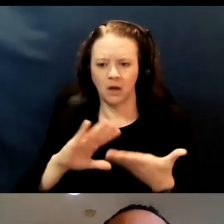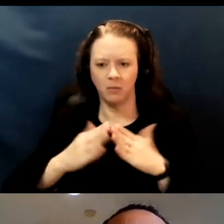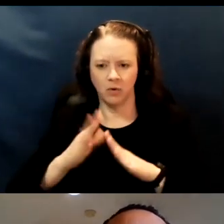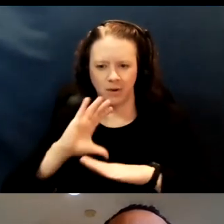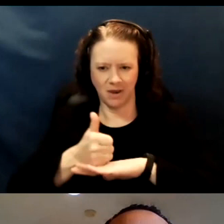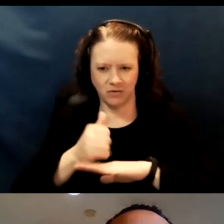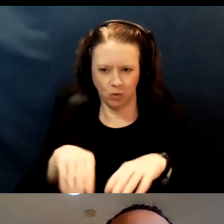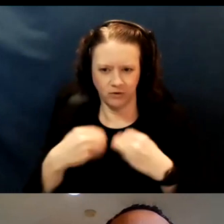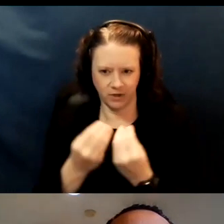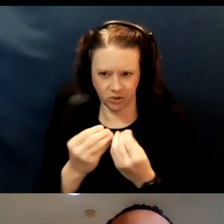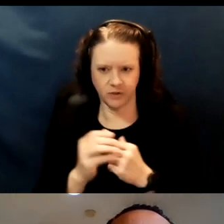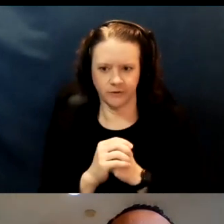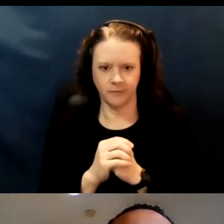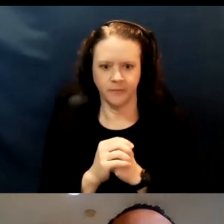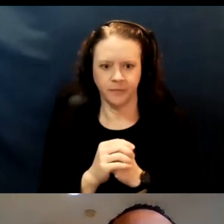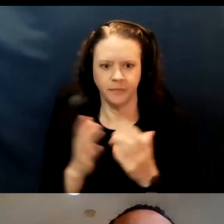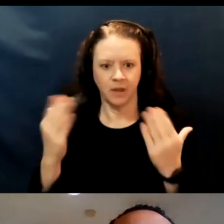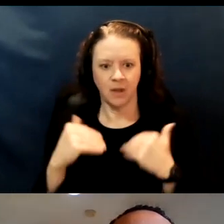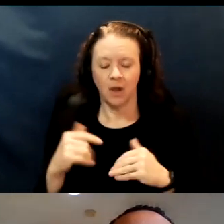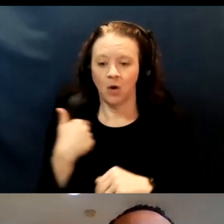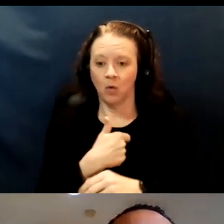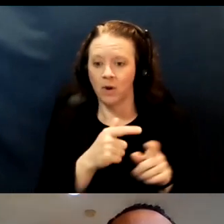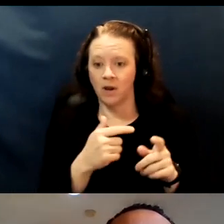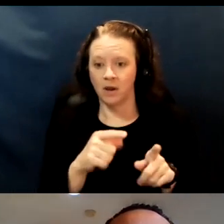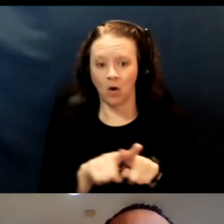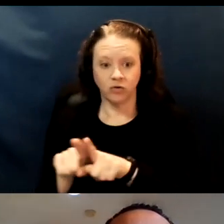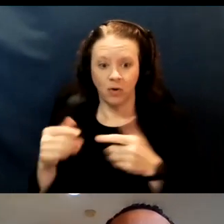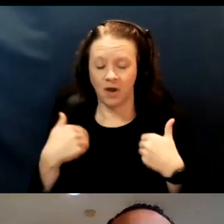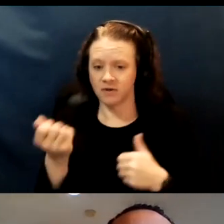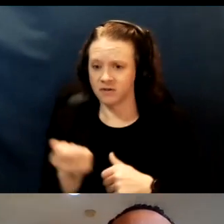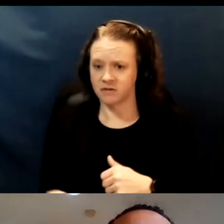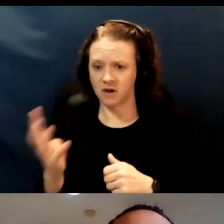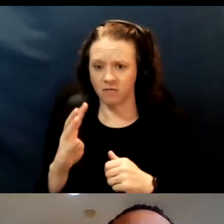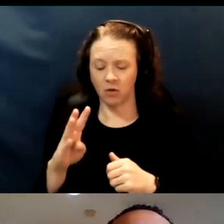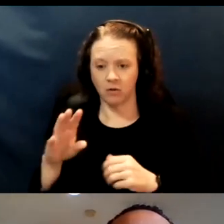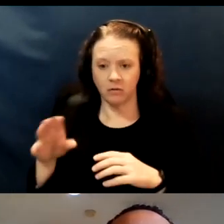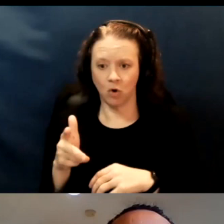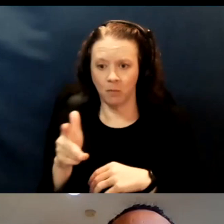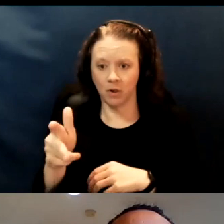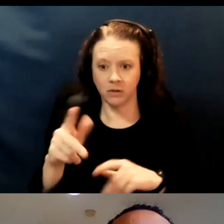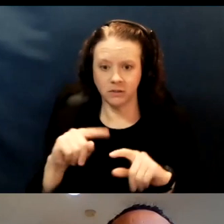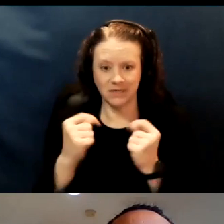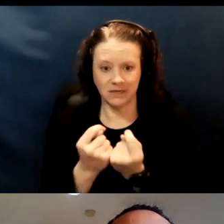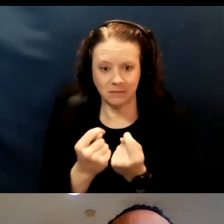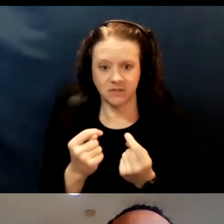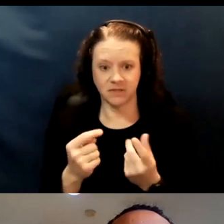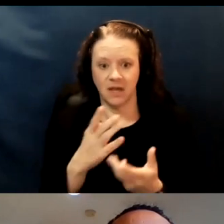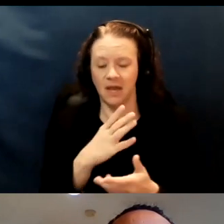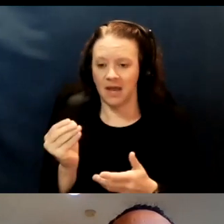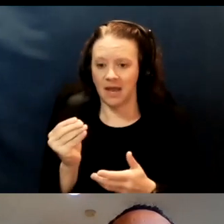And there are a number of mobile teams that are gearing up. As well as for home-based vaccinations,